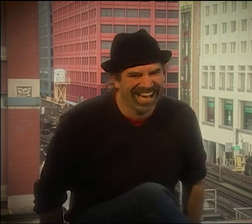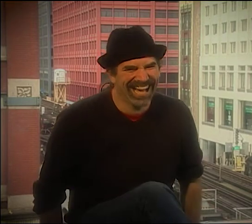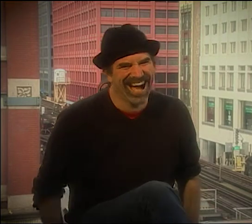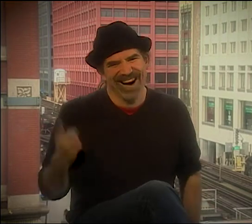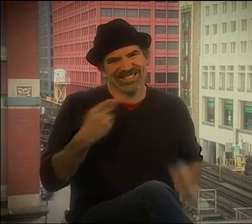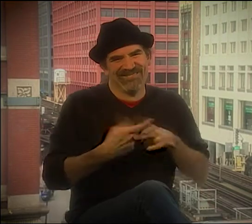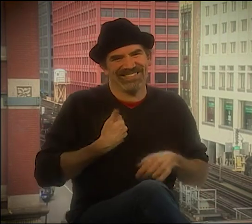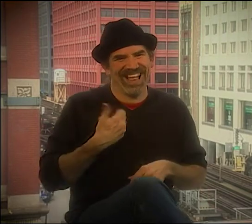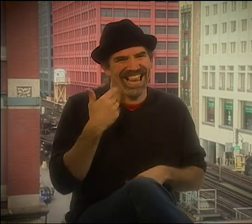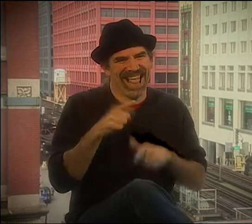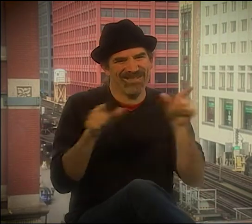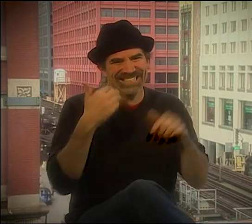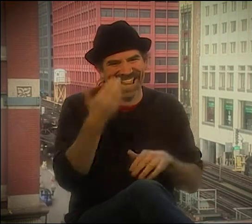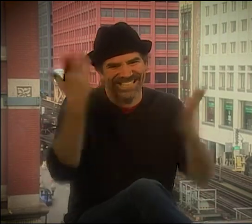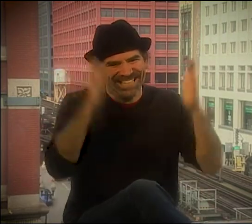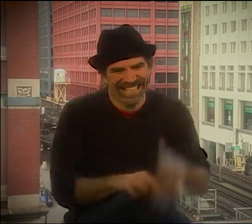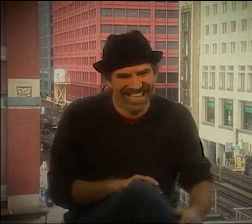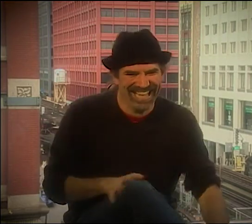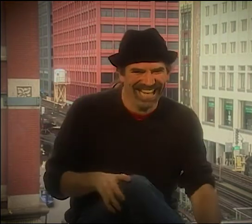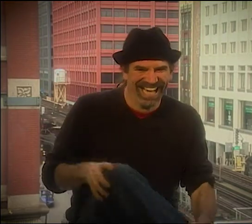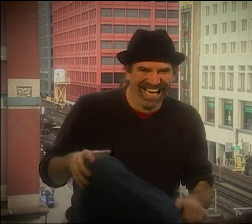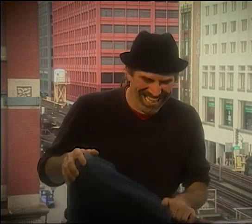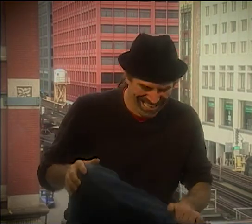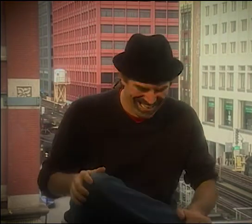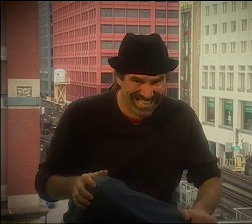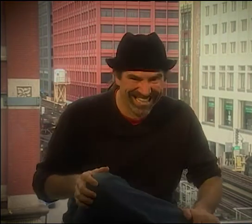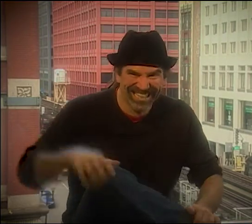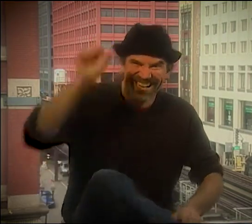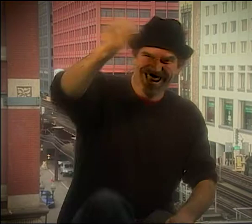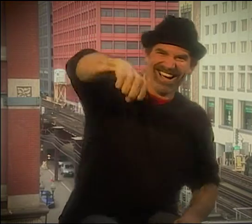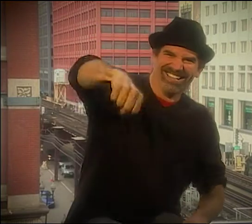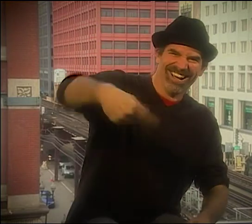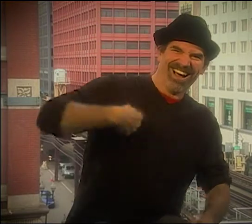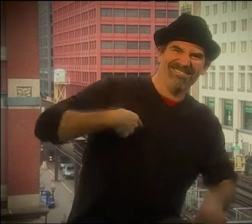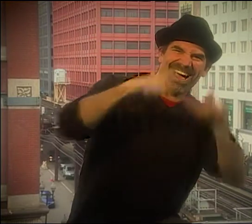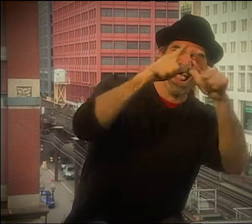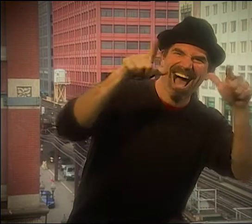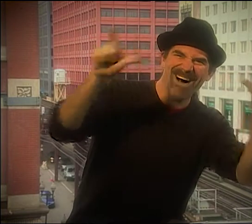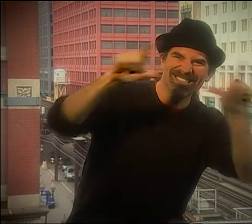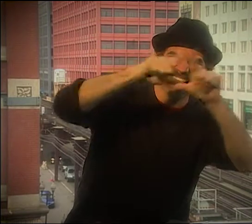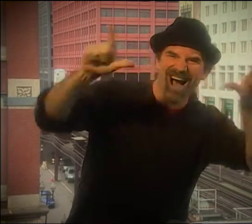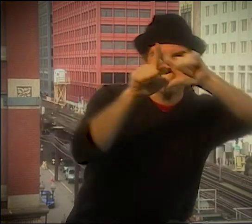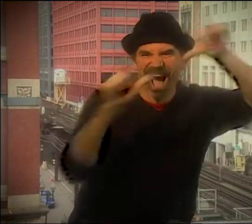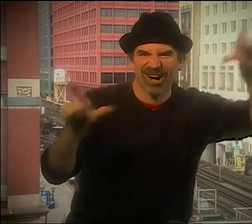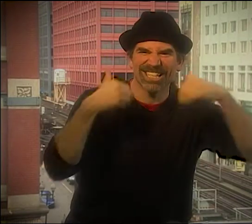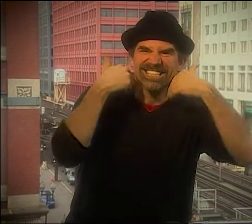I DON'T CARE. $25. GREAT." I WAS A LANGUAGE SLUT.